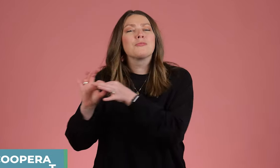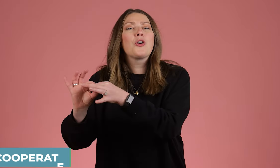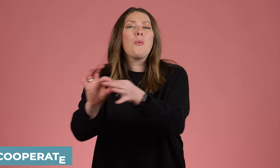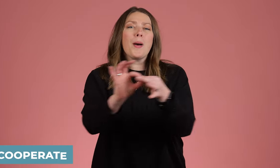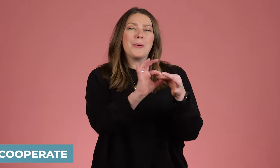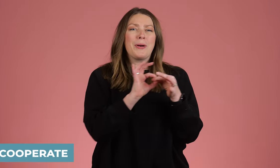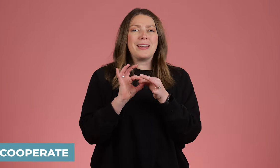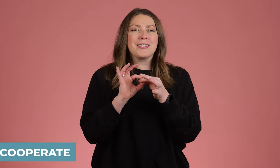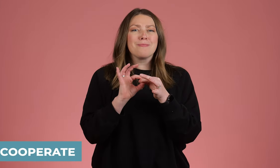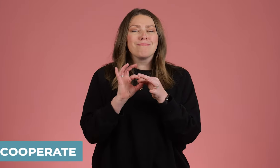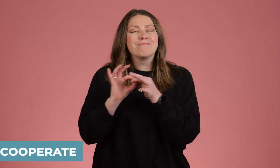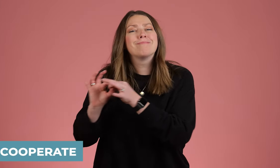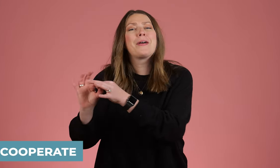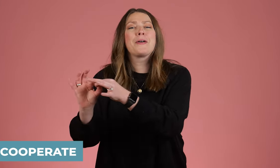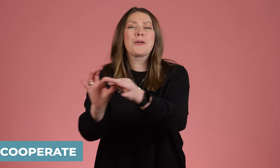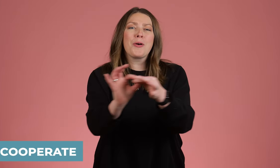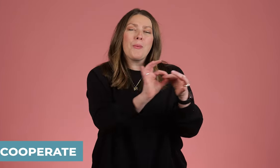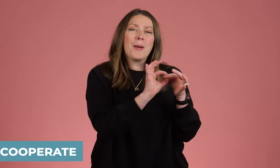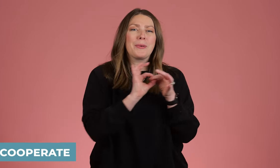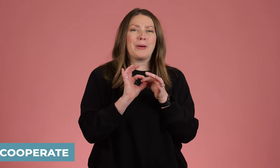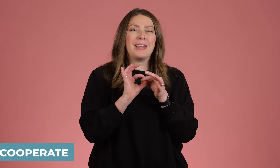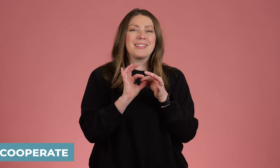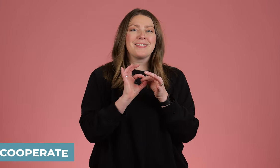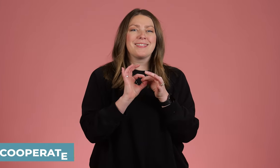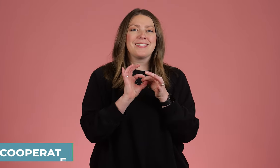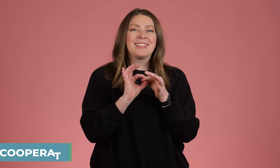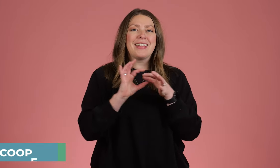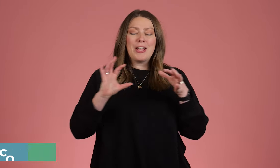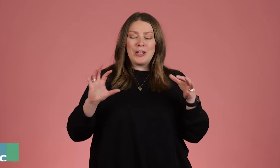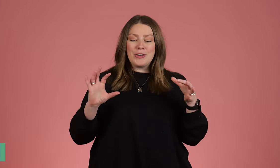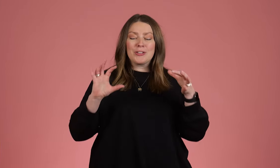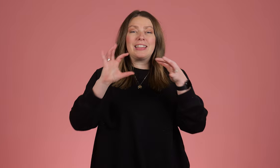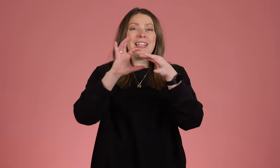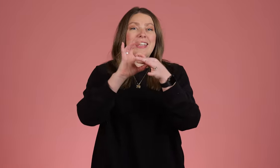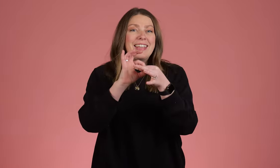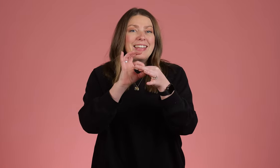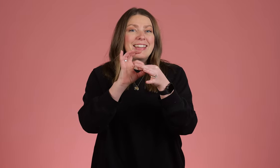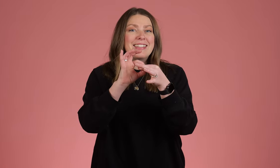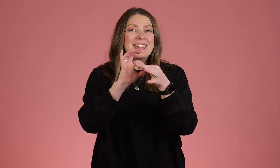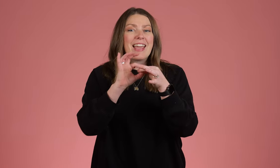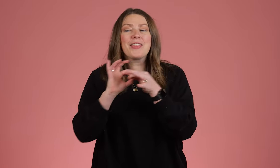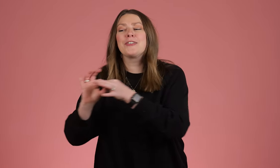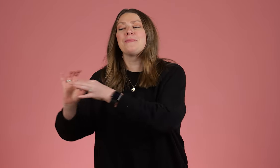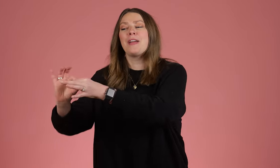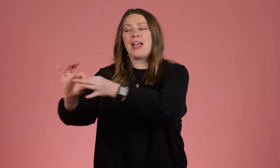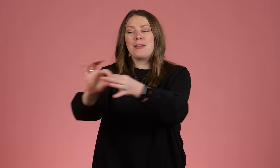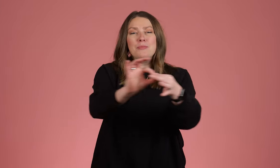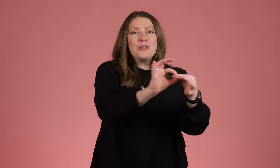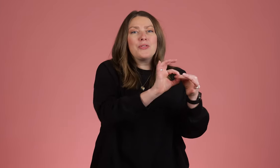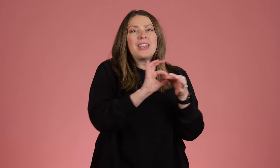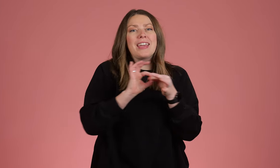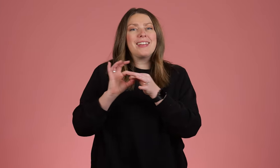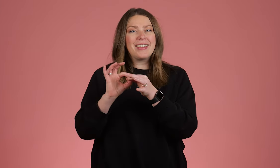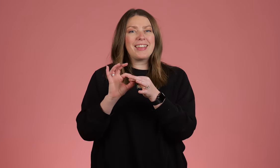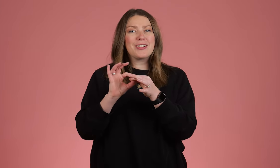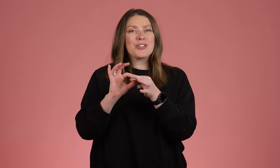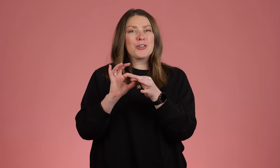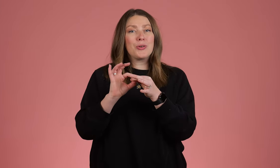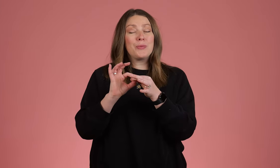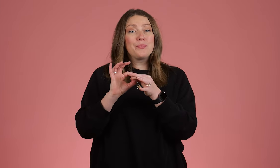Cooperate, cooperate. You're linking together and moving it in a circle.